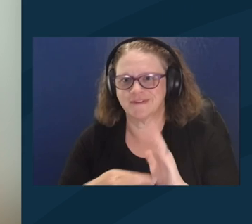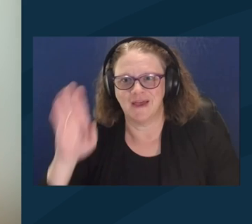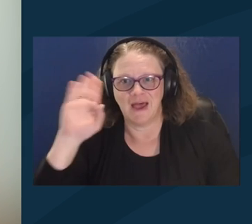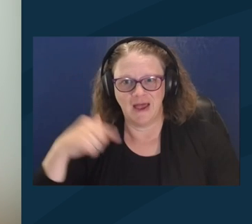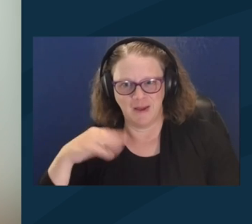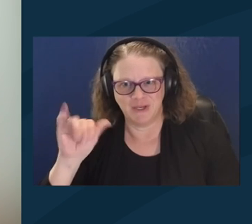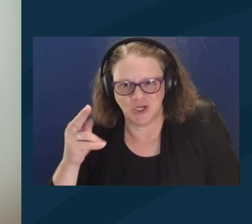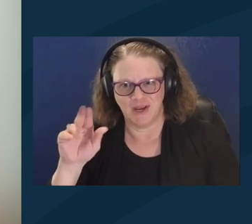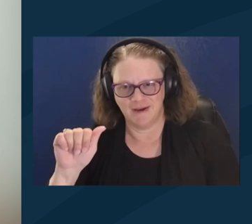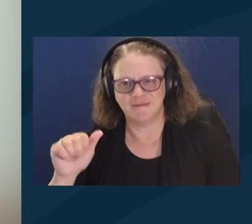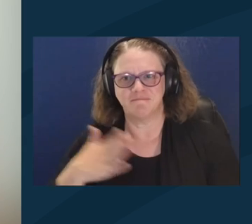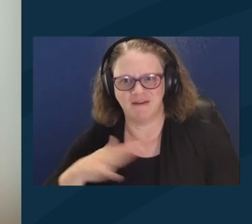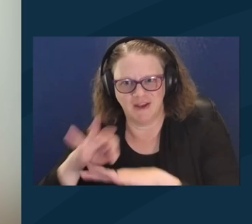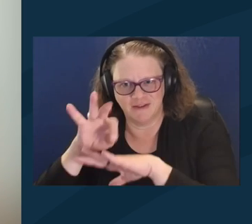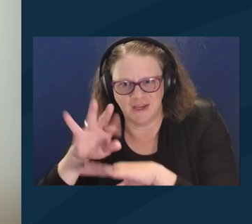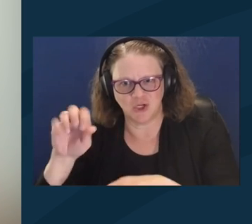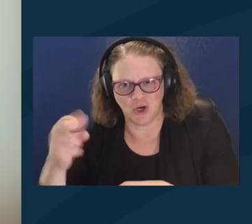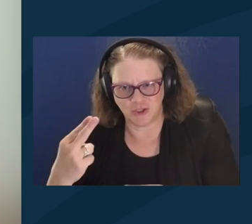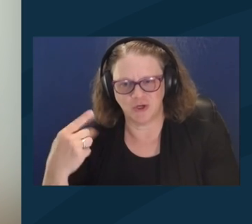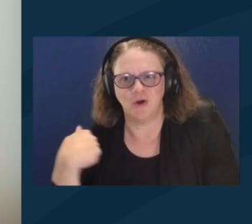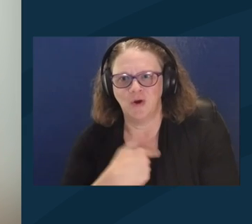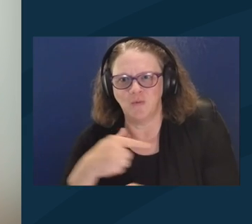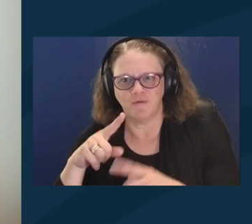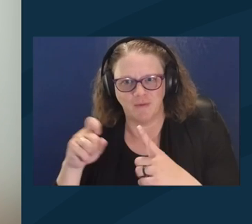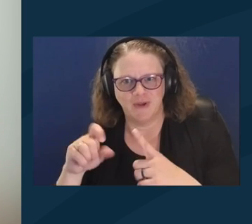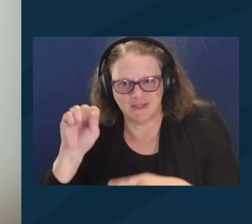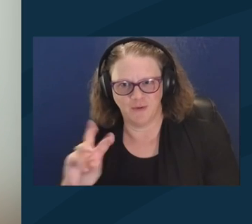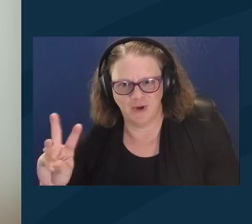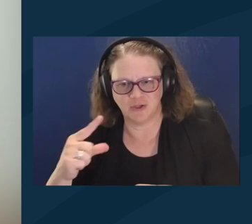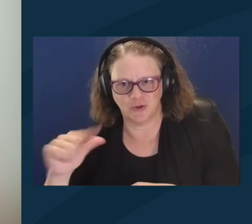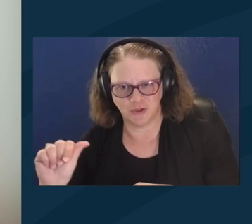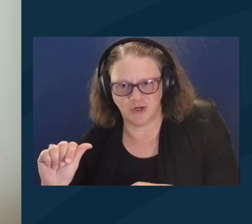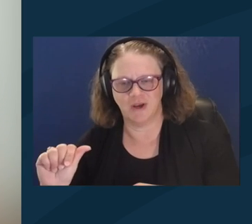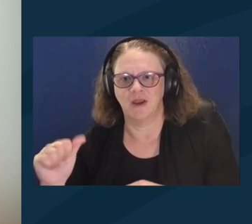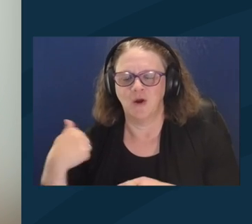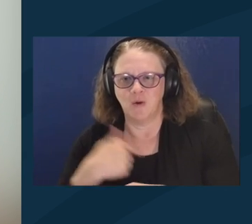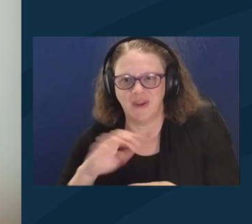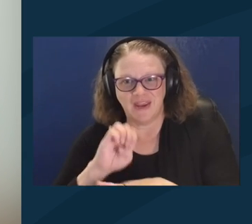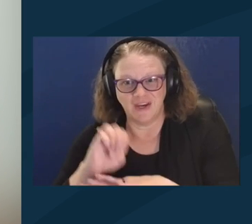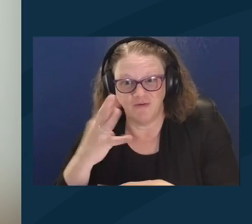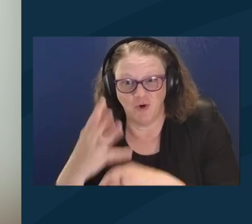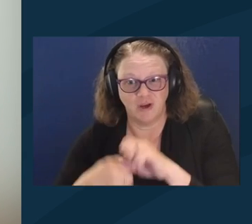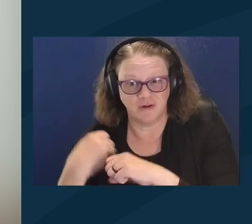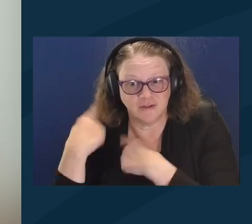Hi, I'm Janna. This is my fiance Josh. We're from southwest Georgia. In November, we will have been engaged four years,